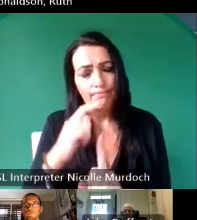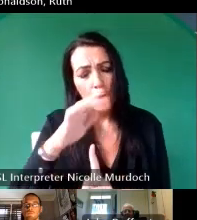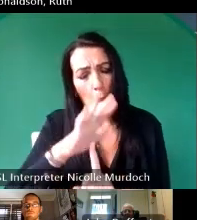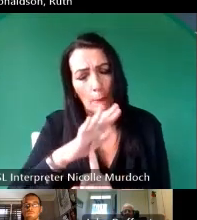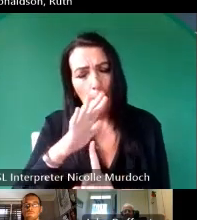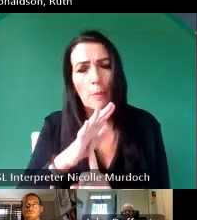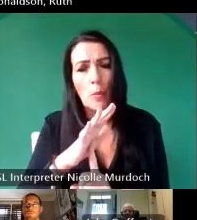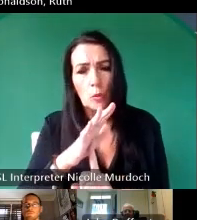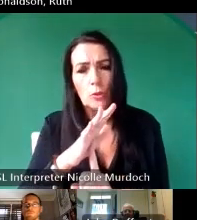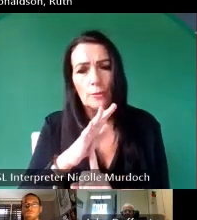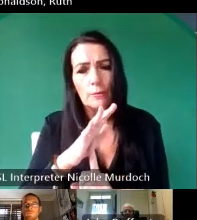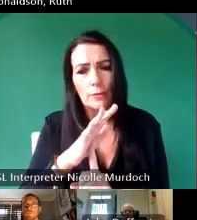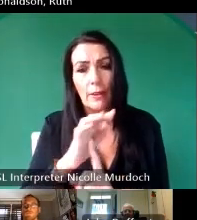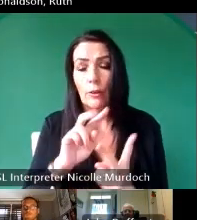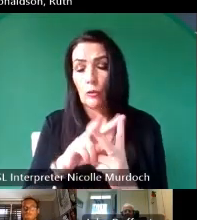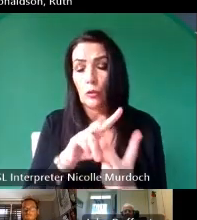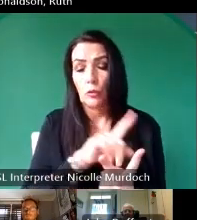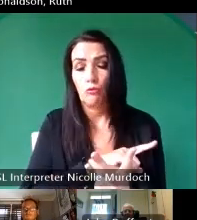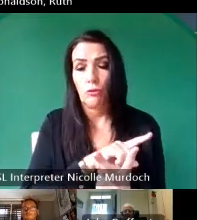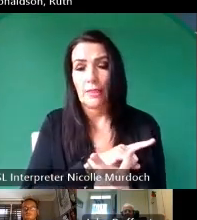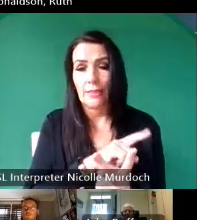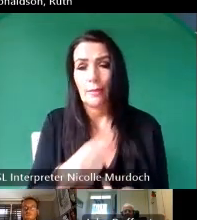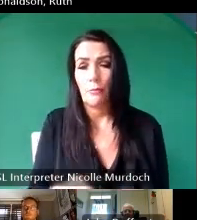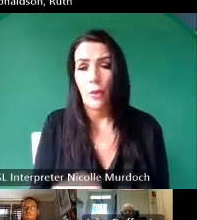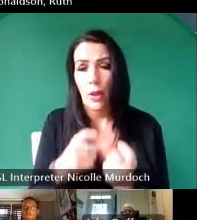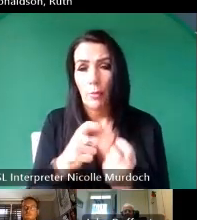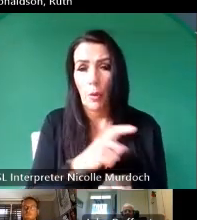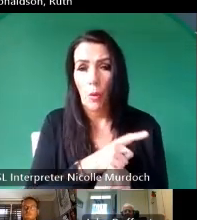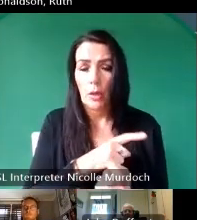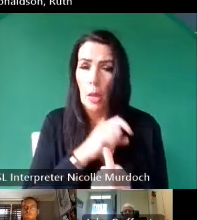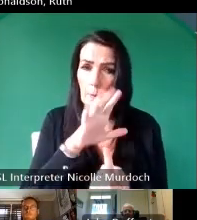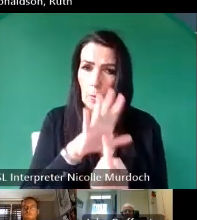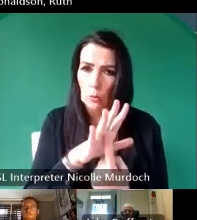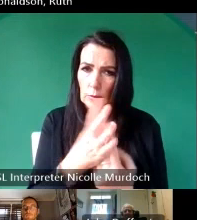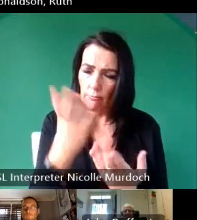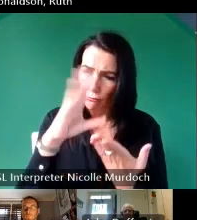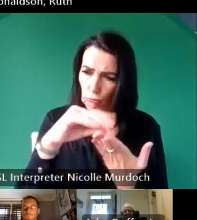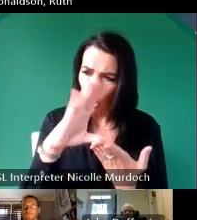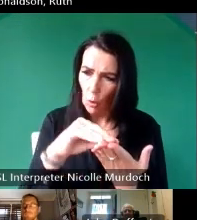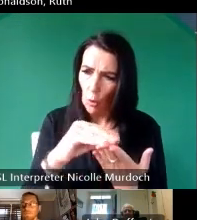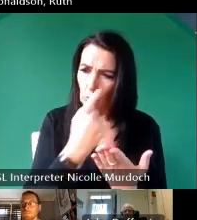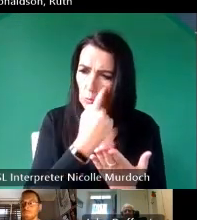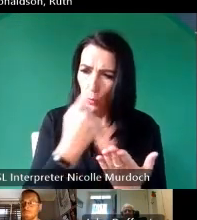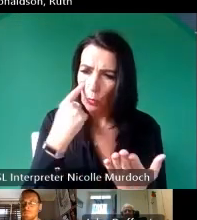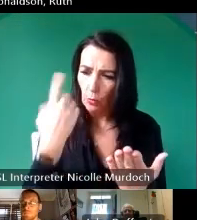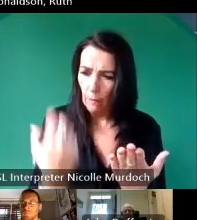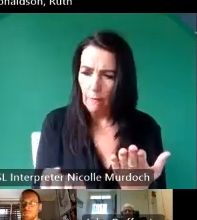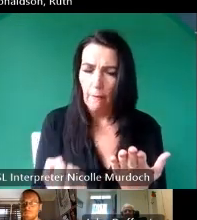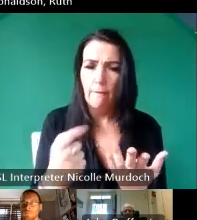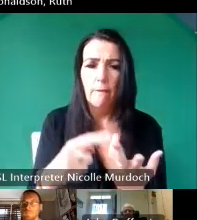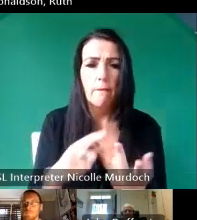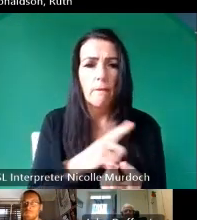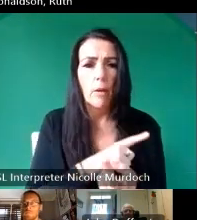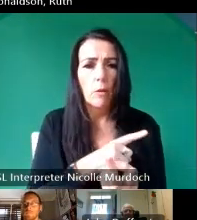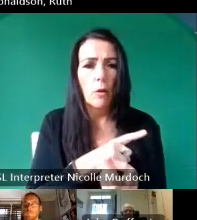one I think it's incredibly important we get our stories done because we're of the age we